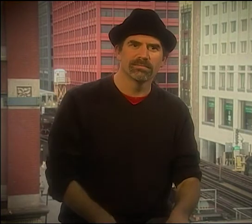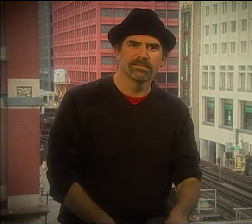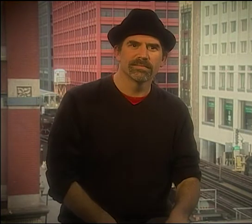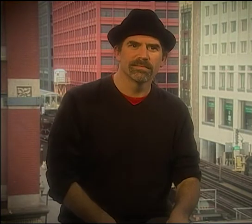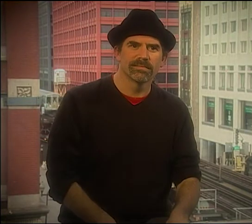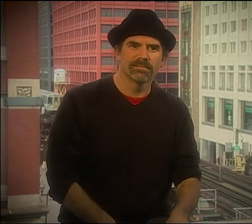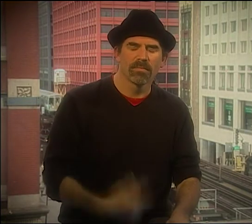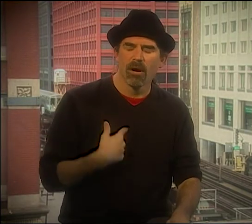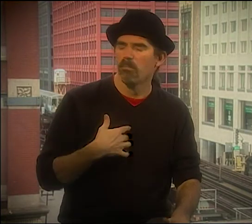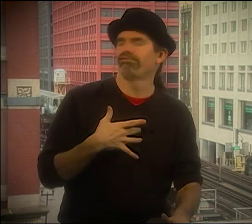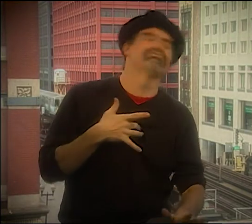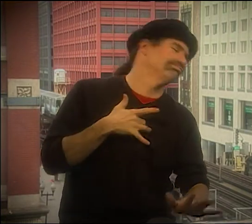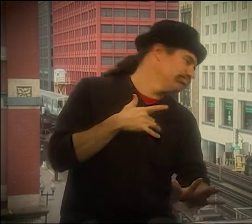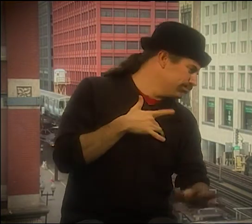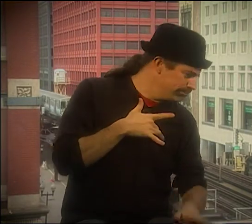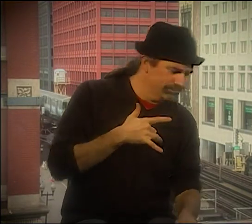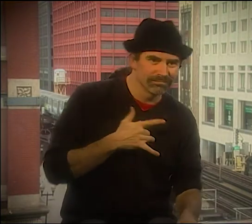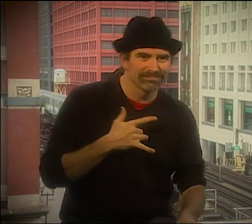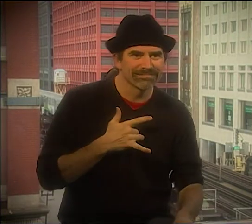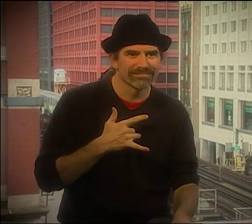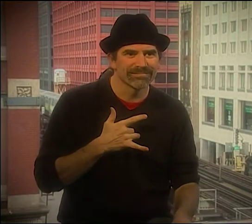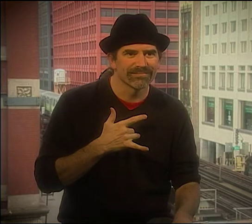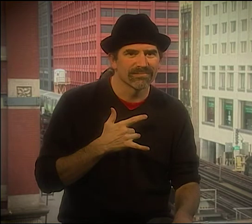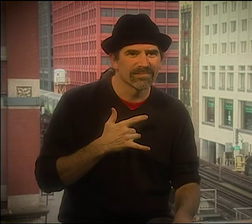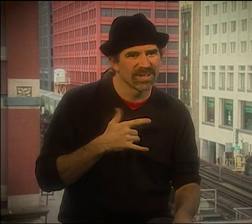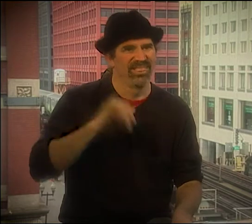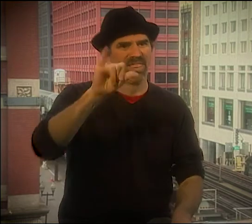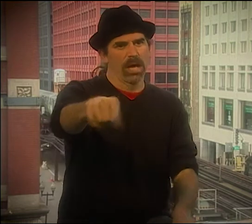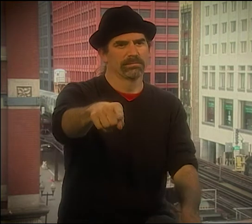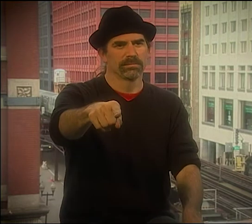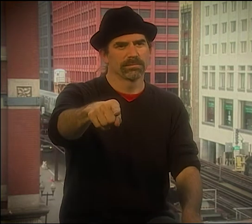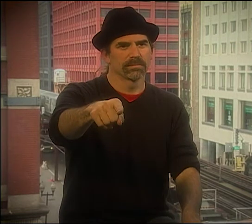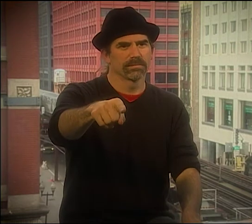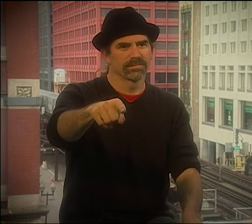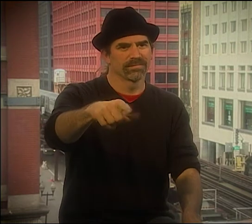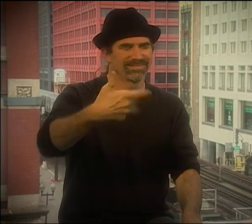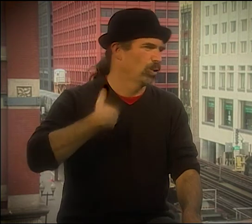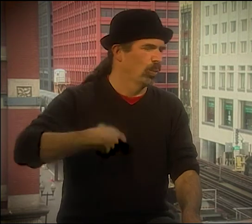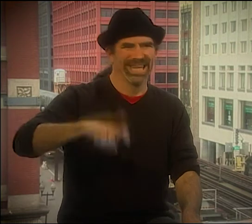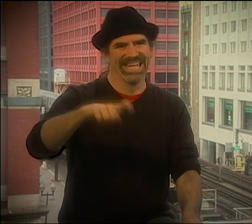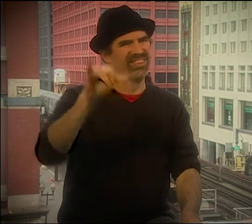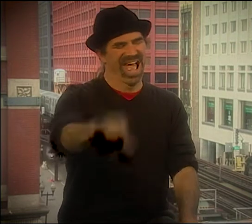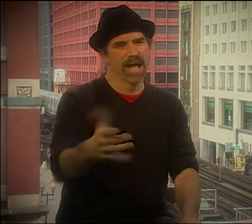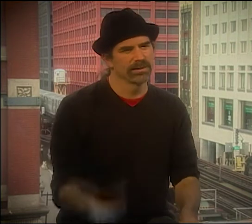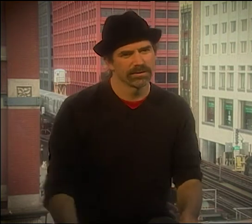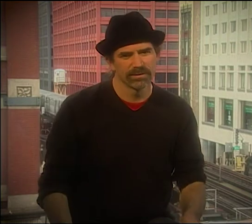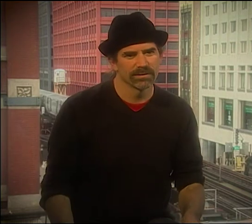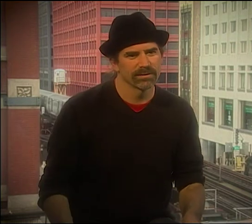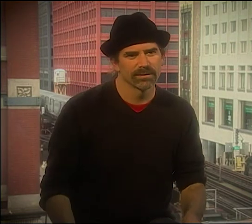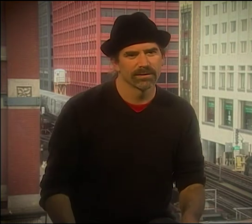"I LEARNED FROM VALLI, I LEARNED FROM ELLA, I LEARNED "FROM PATRICK GRAYBILL, I LEARNED FROM PETER COOK. "I LEARNED FROM YOU.